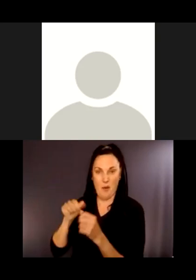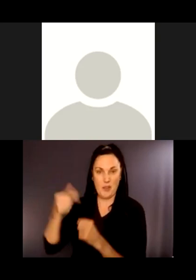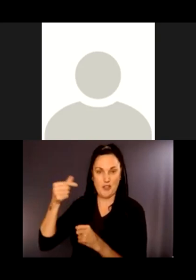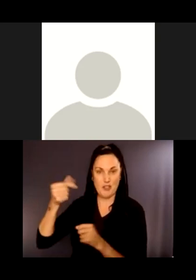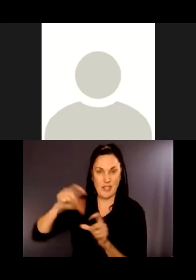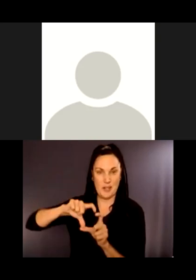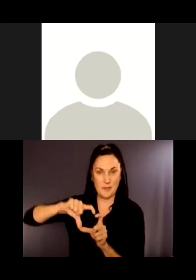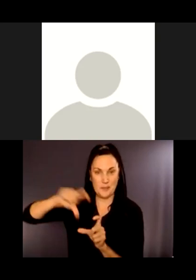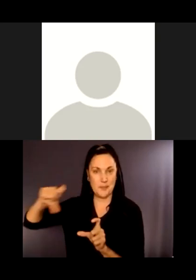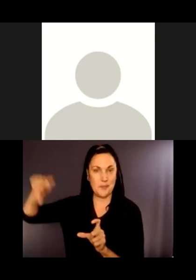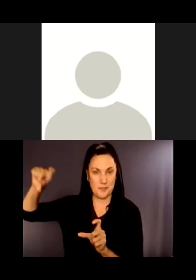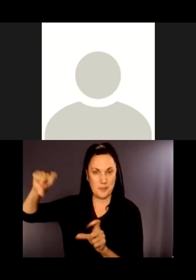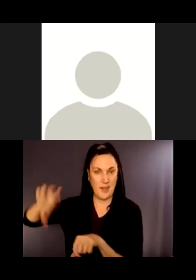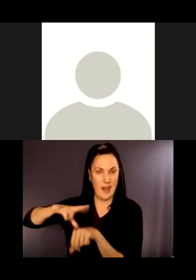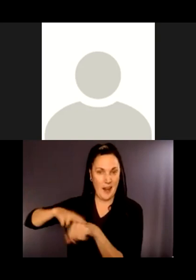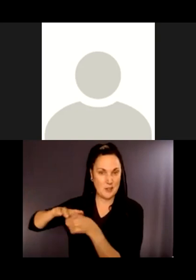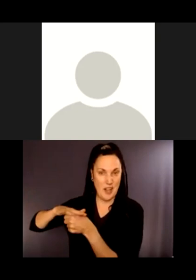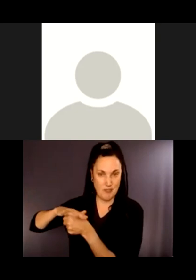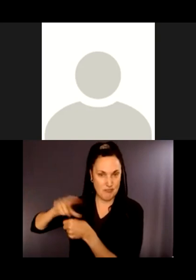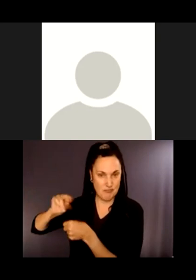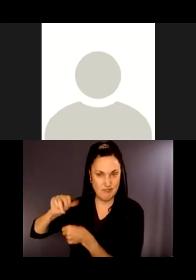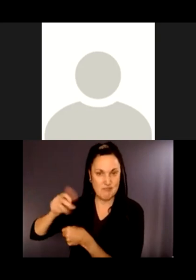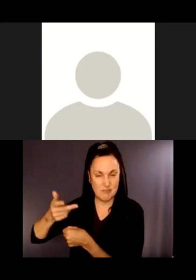natural area and away from Coal Creek, which is a good thing.